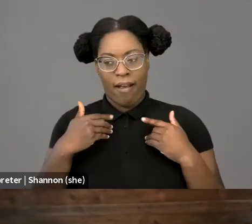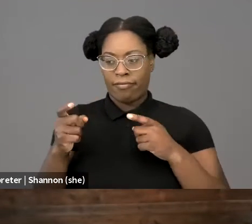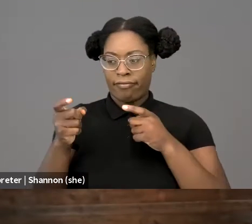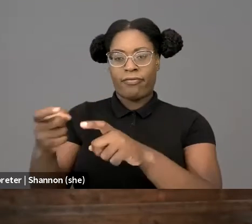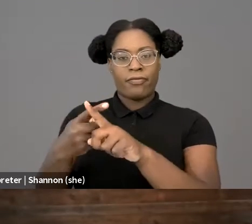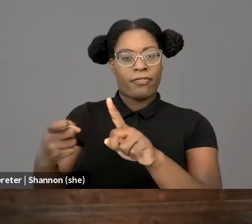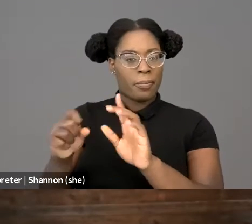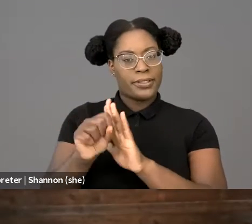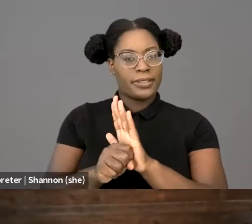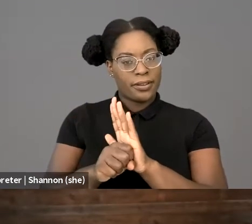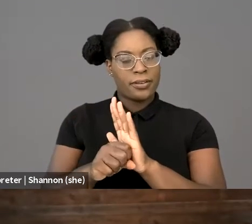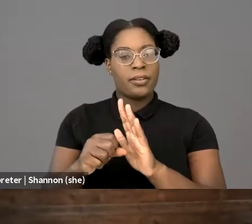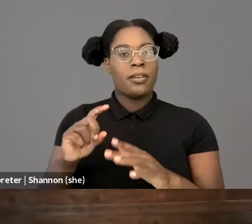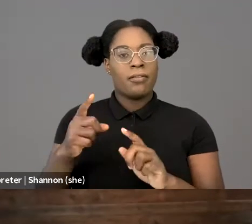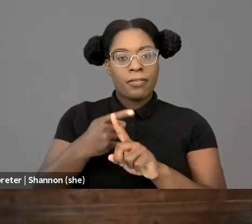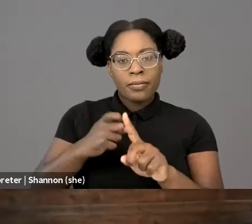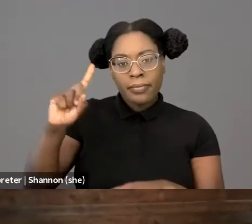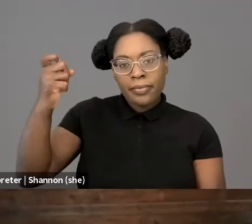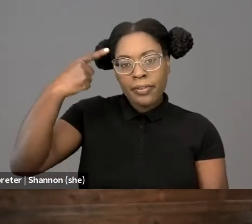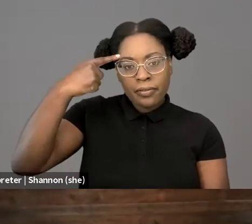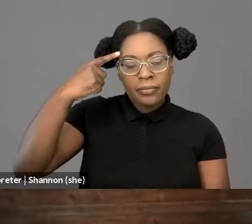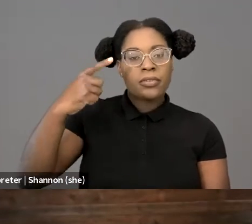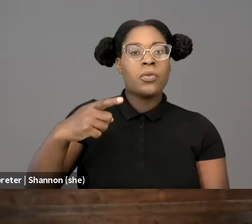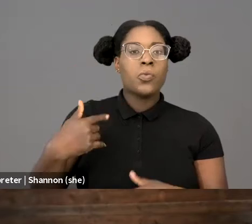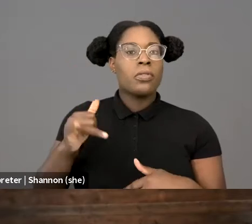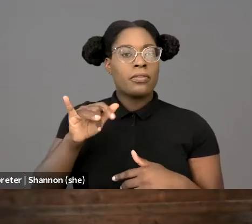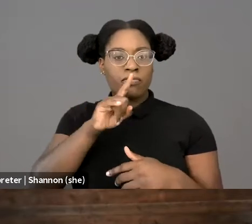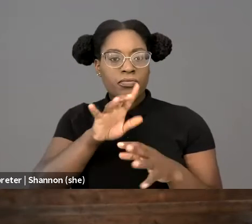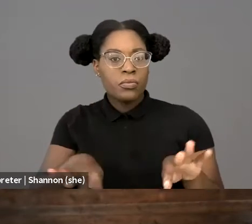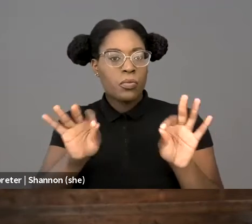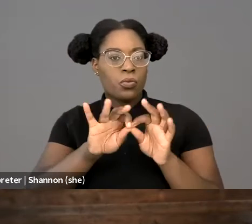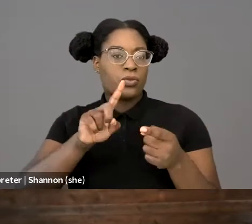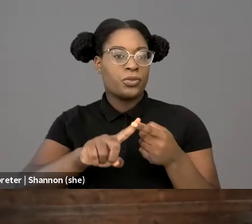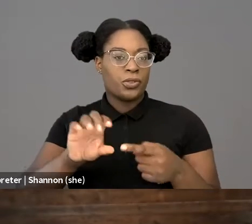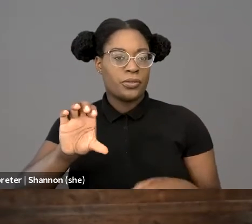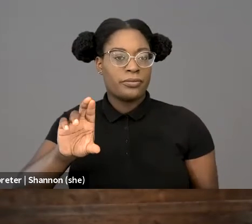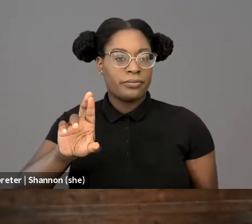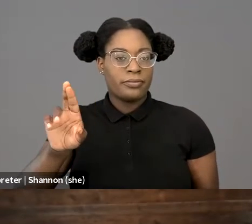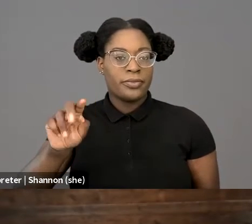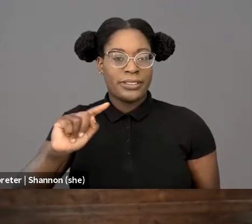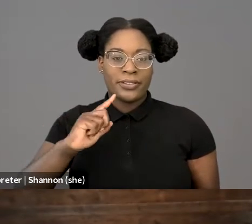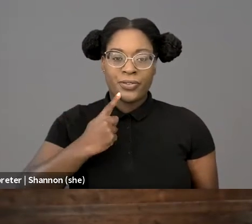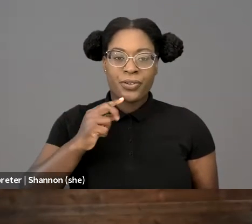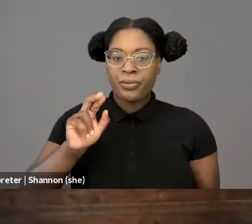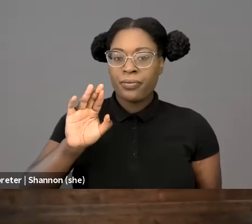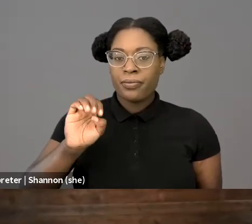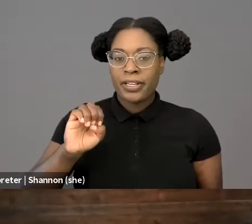is absolutely central to critical race theory and the Afrofuturist project. In the United States, while the federal government